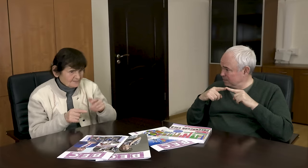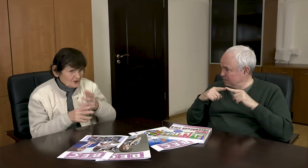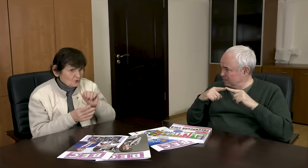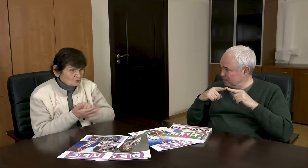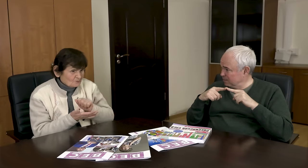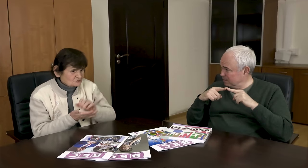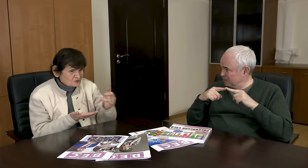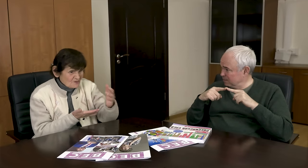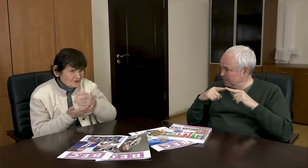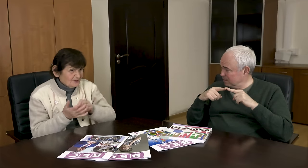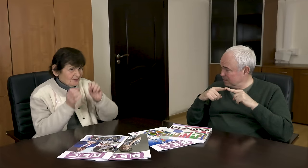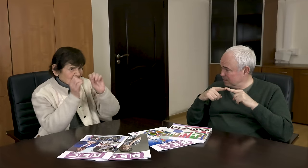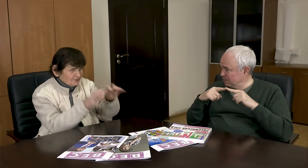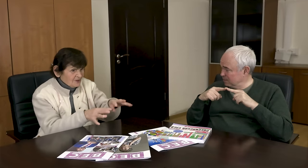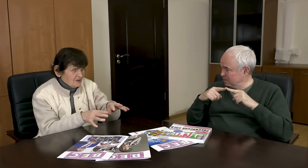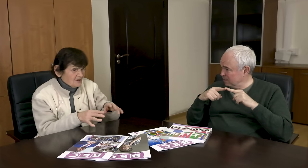I collected the necessary documents for the Deaflympics and submitted them.